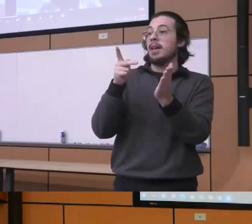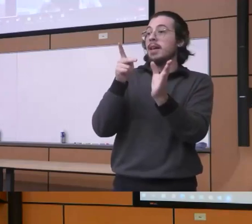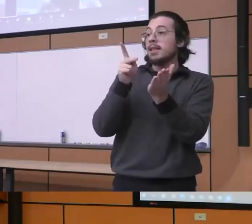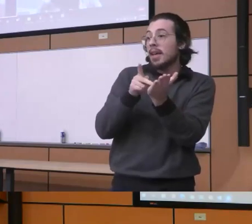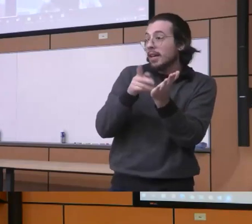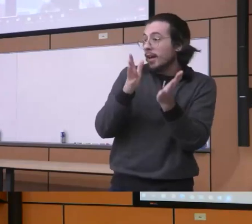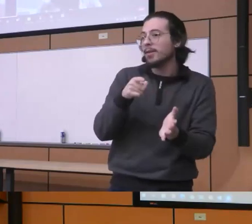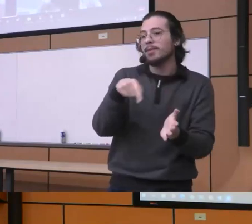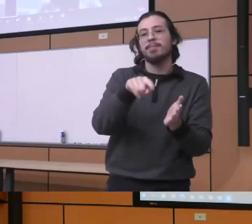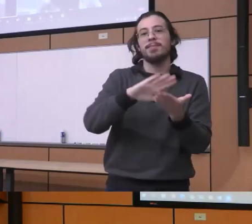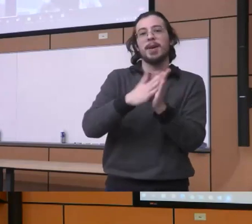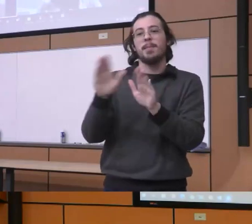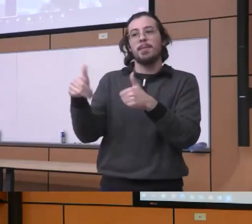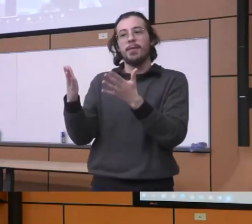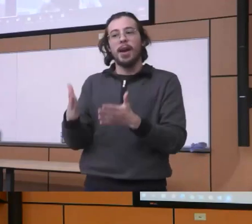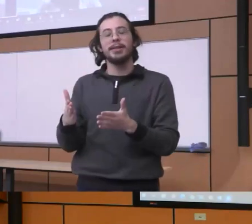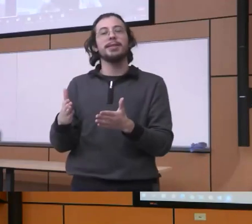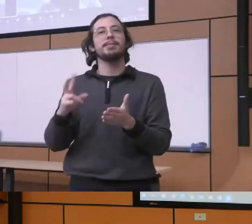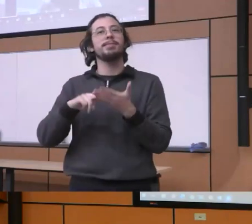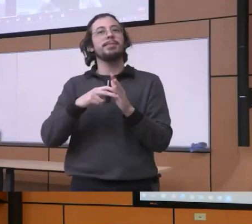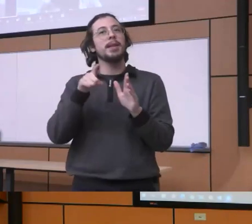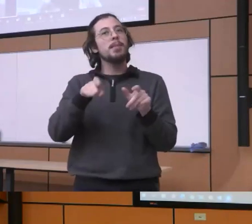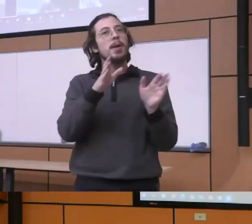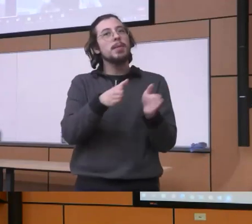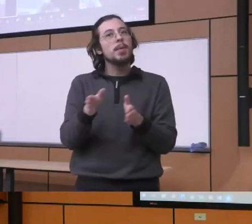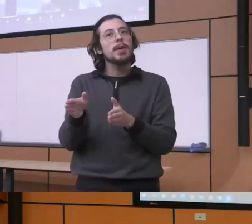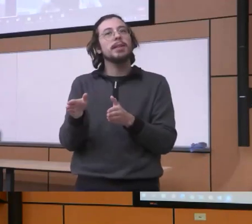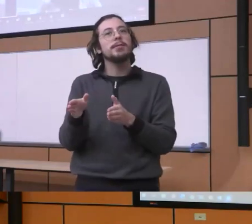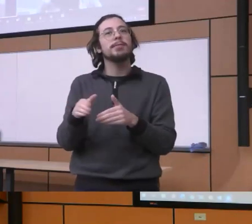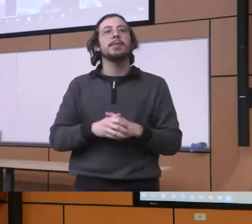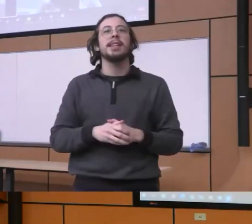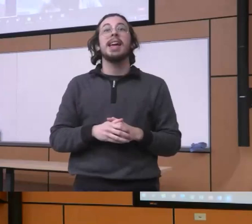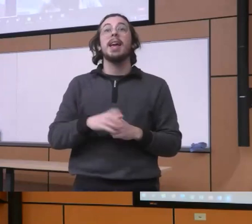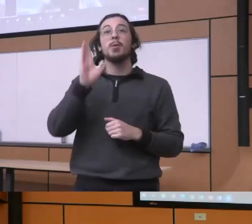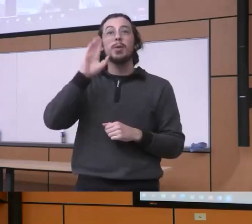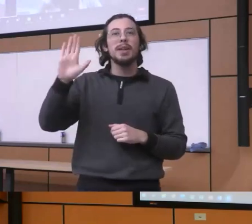on there is no way I mean it's it would be kind of somewhat late but you can still do a lot of